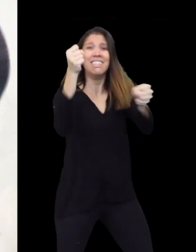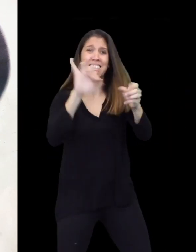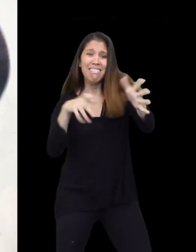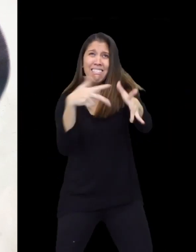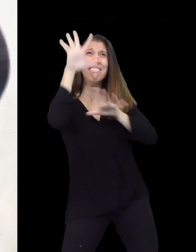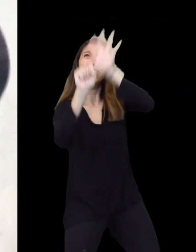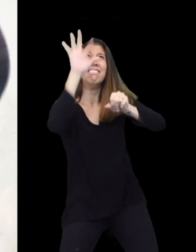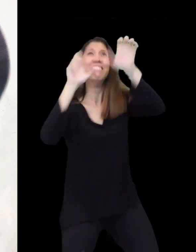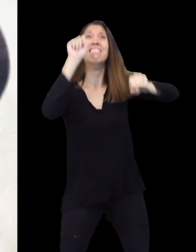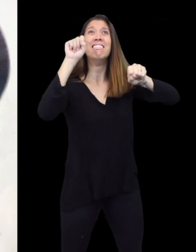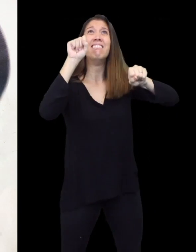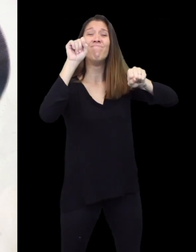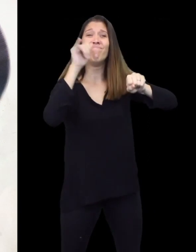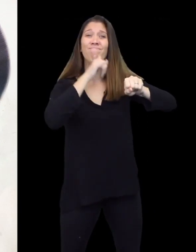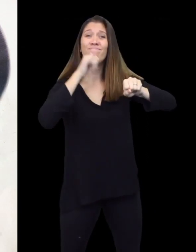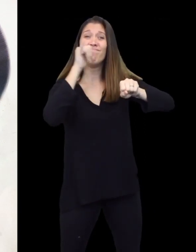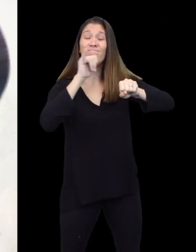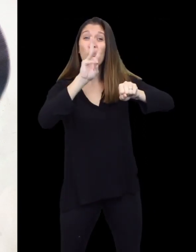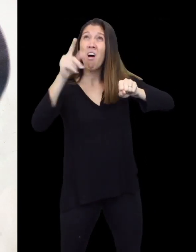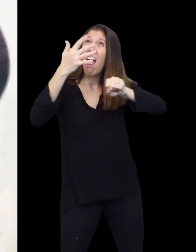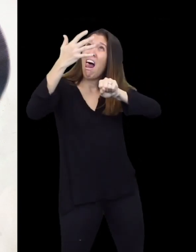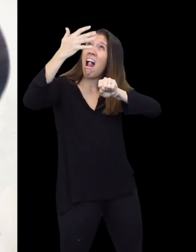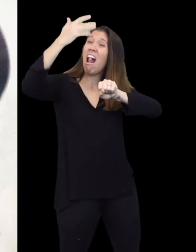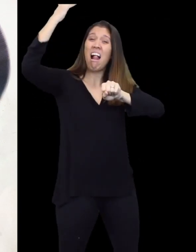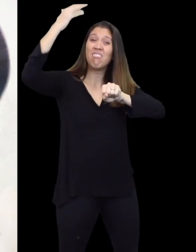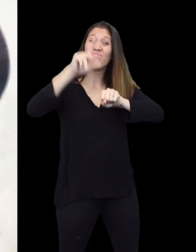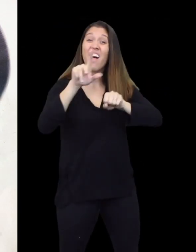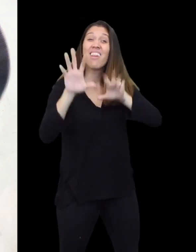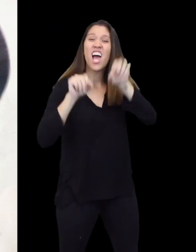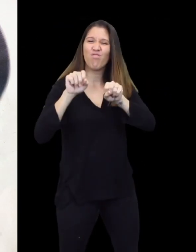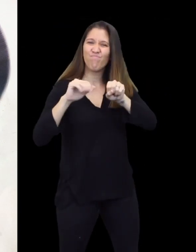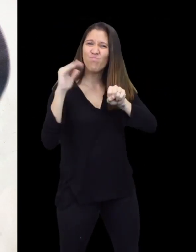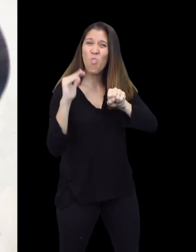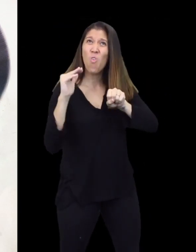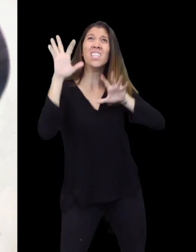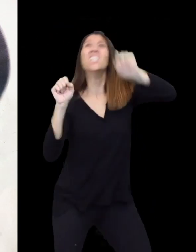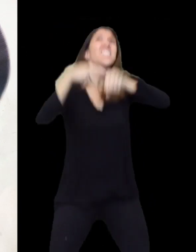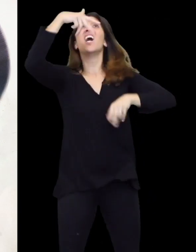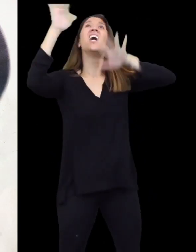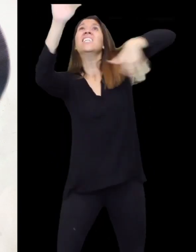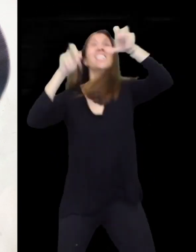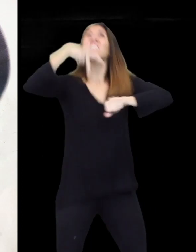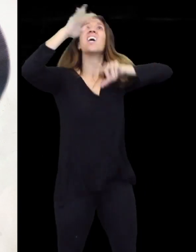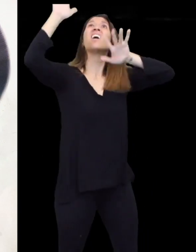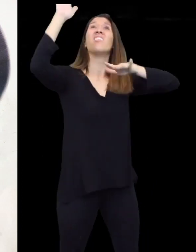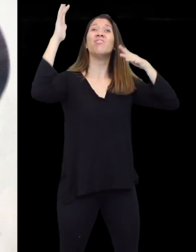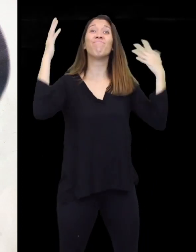He tried to climb the brick wall using a ladder but it was too short! He attempted climb again and again.